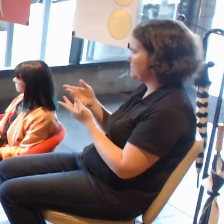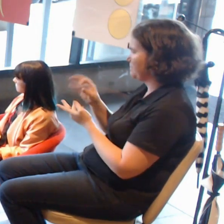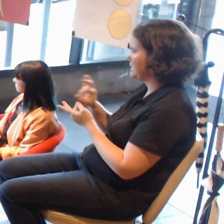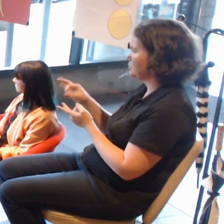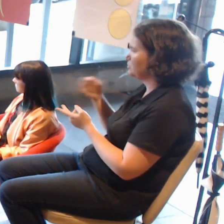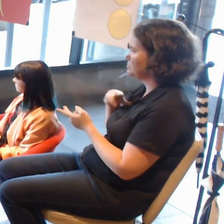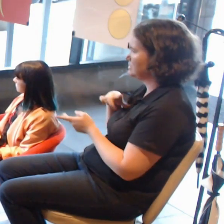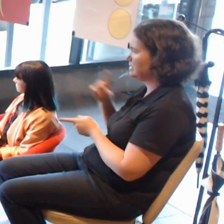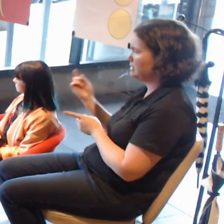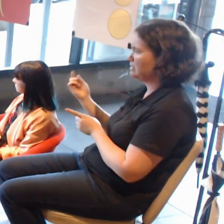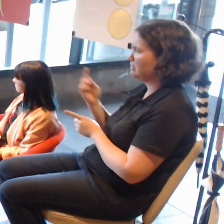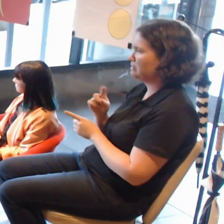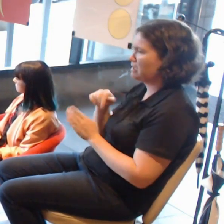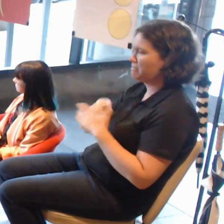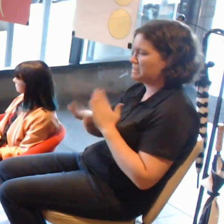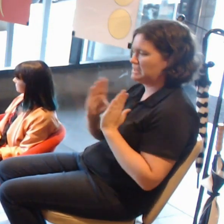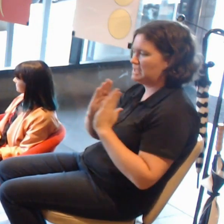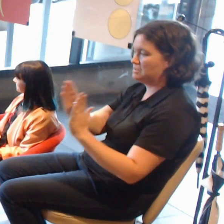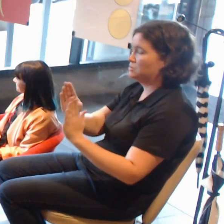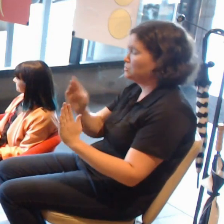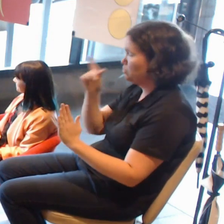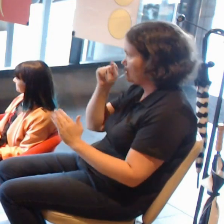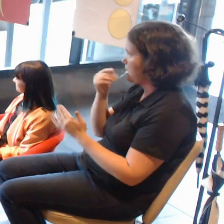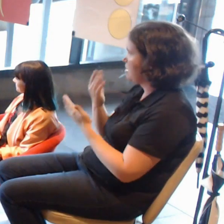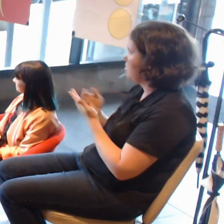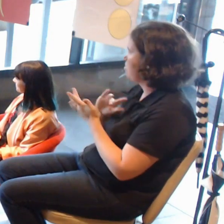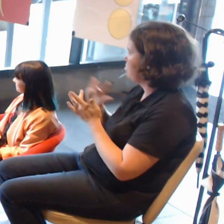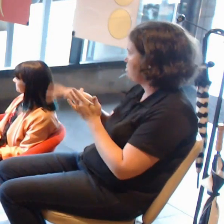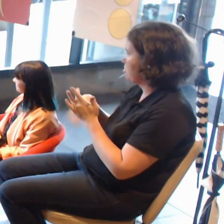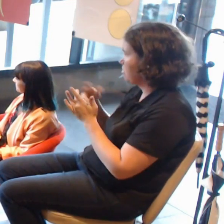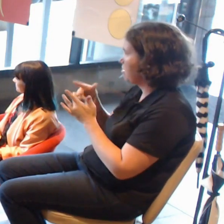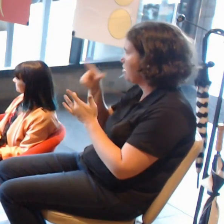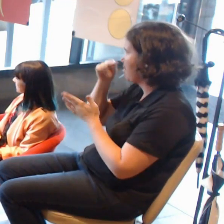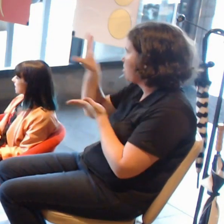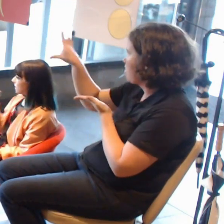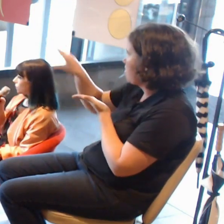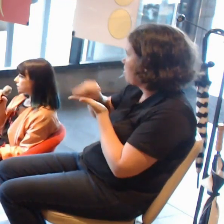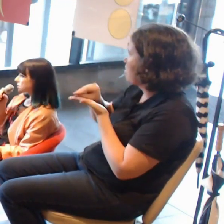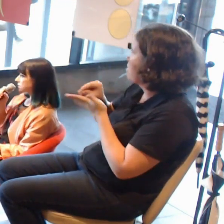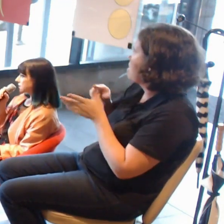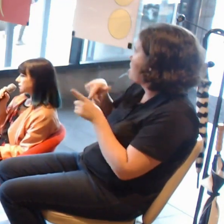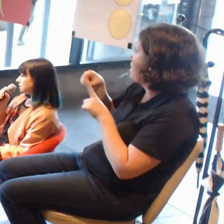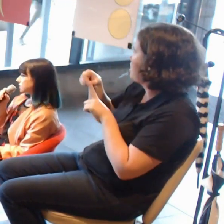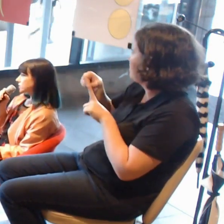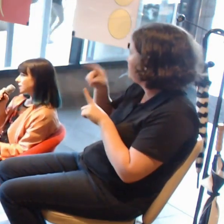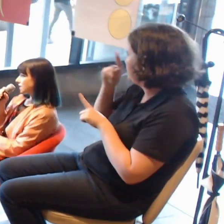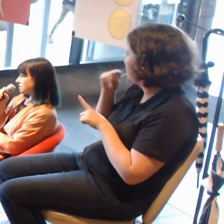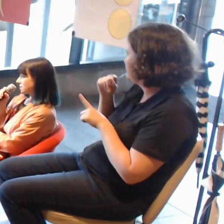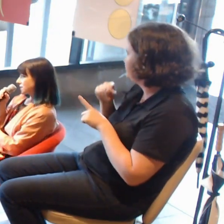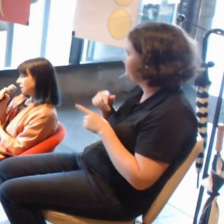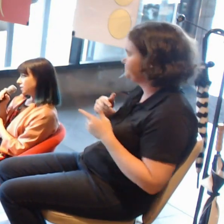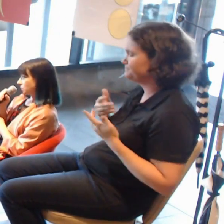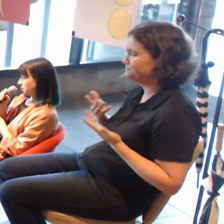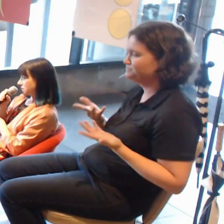if they just go onto your website and download the app? NGA hasn't done augmented reality.